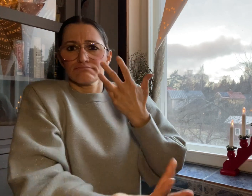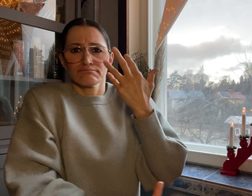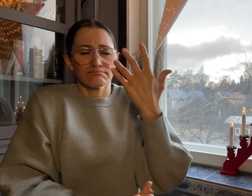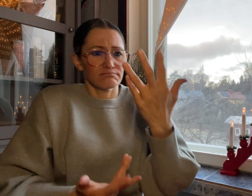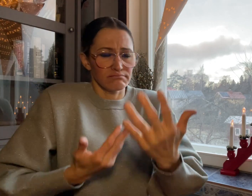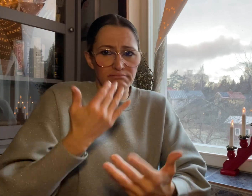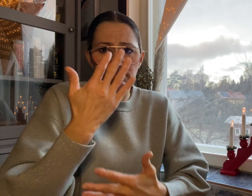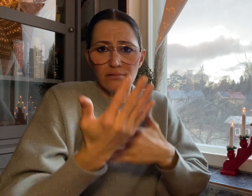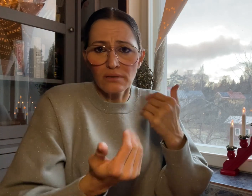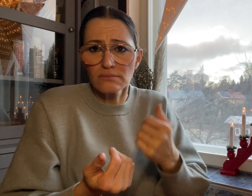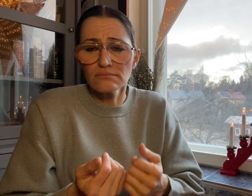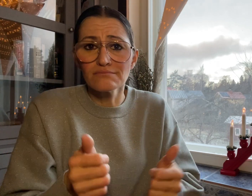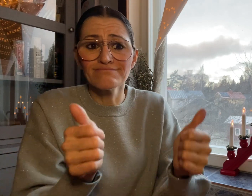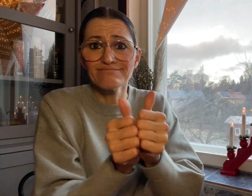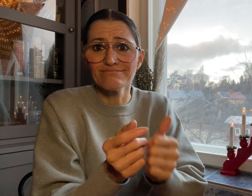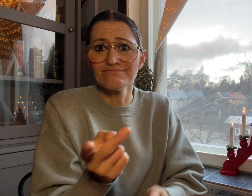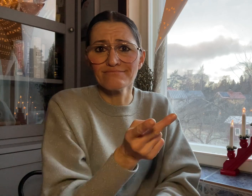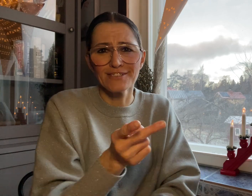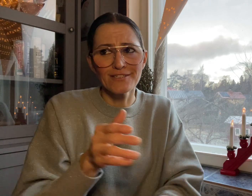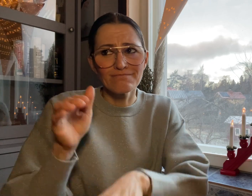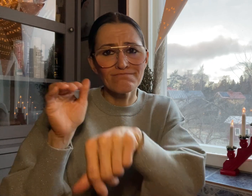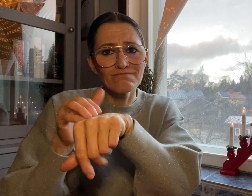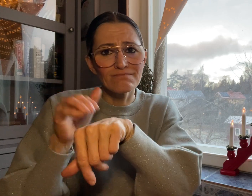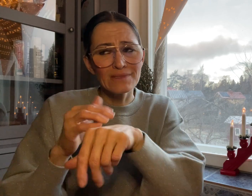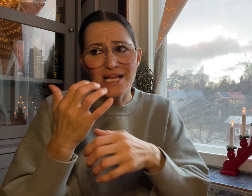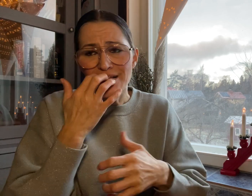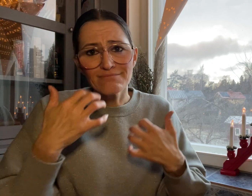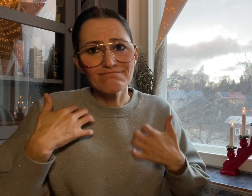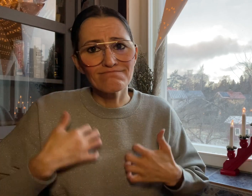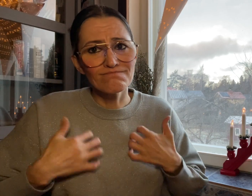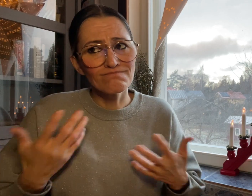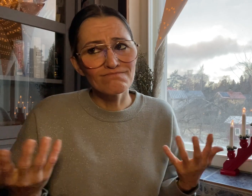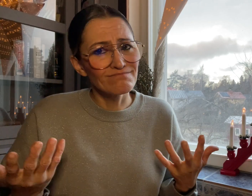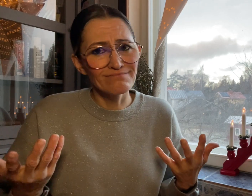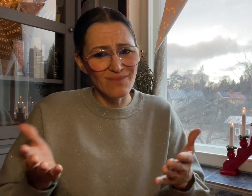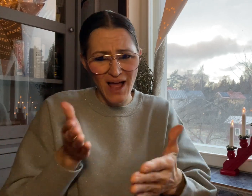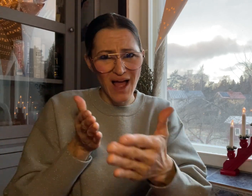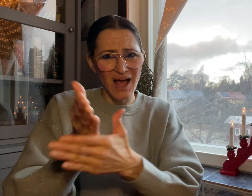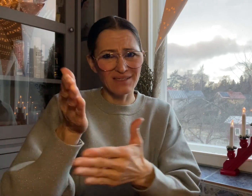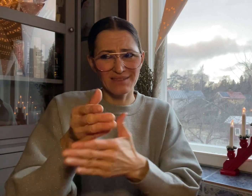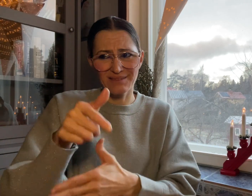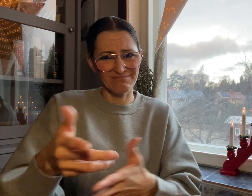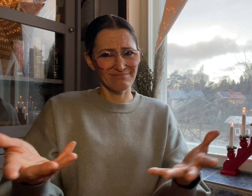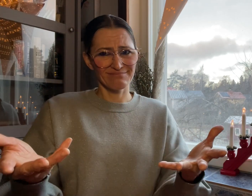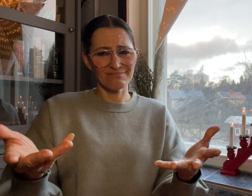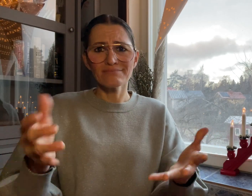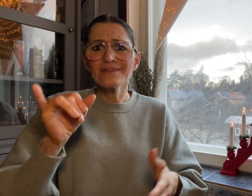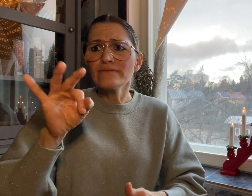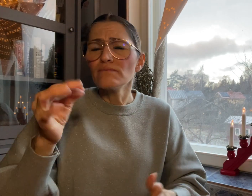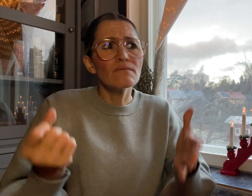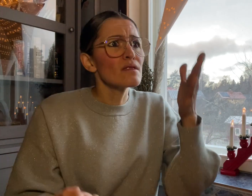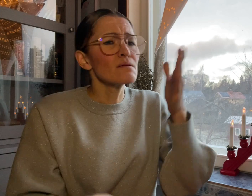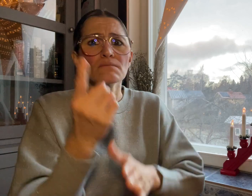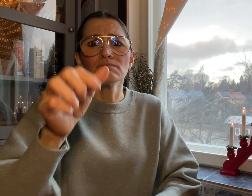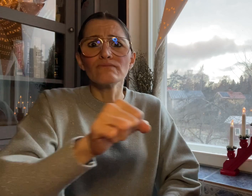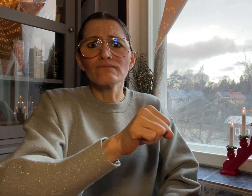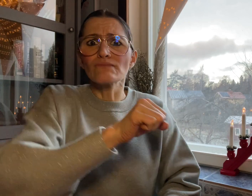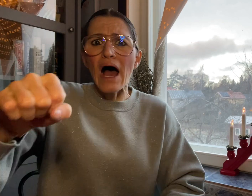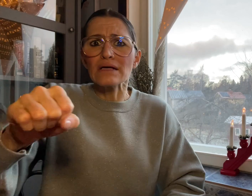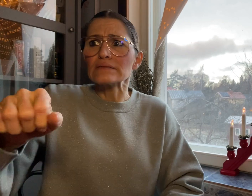to emergency services. A Deaf woman named Monika Hämälä